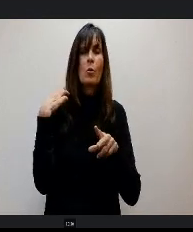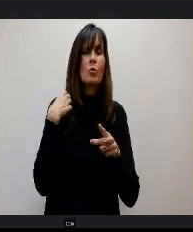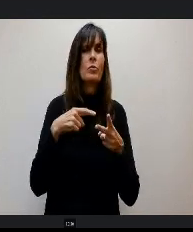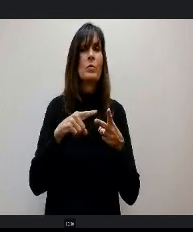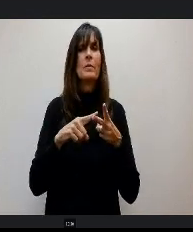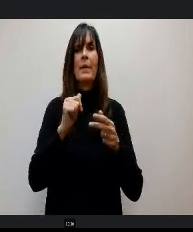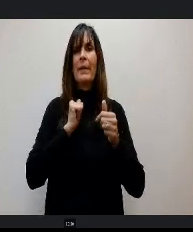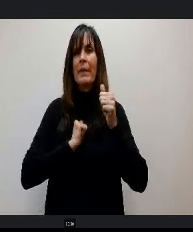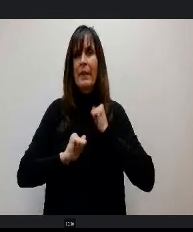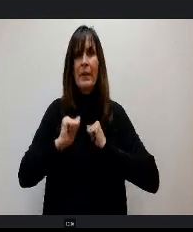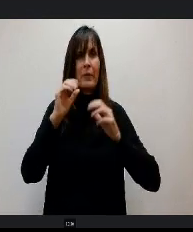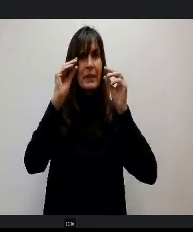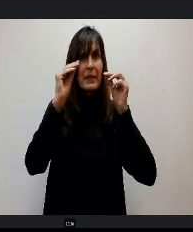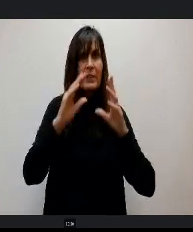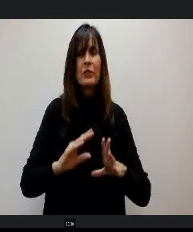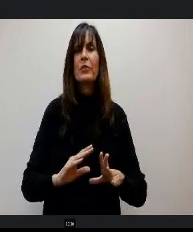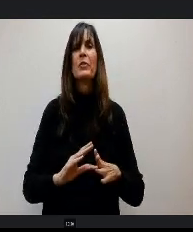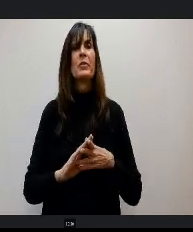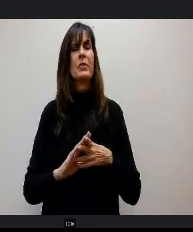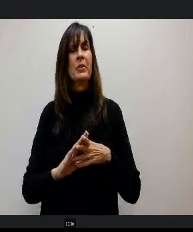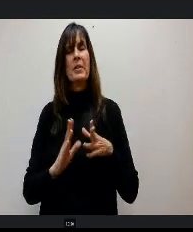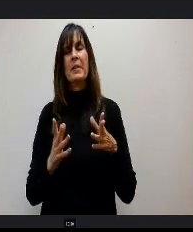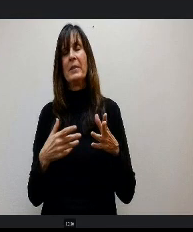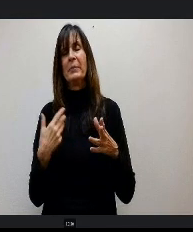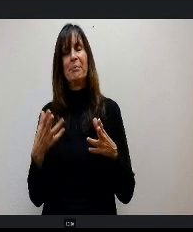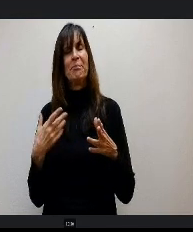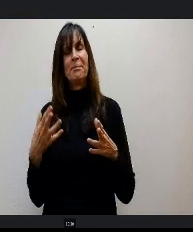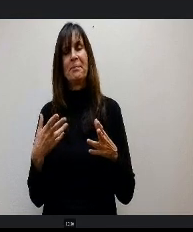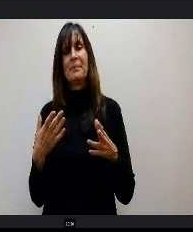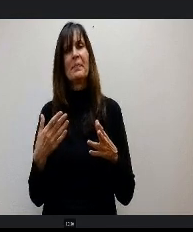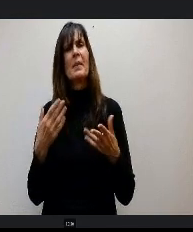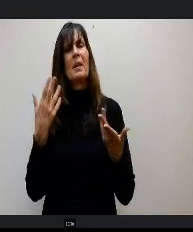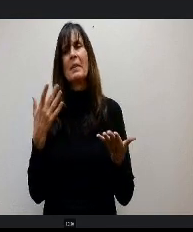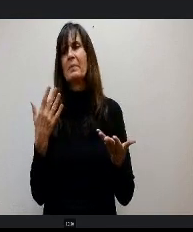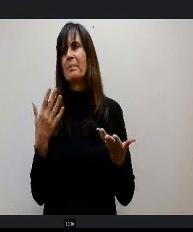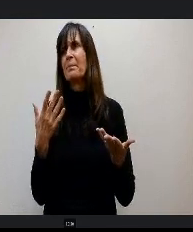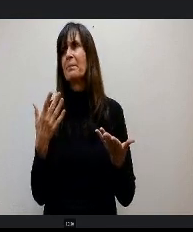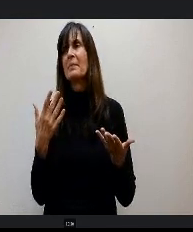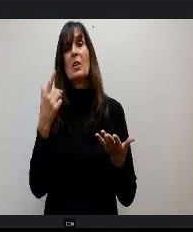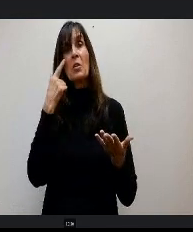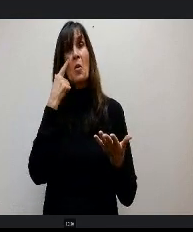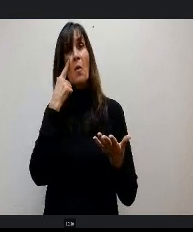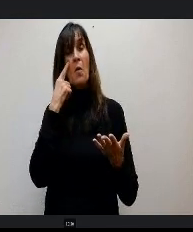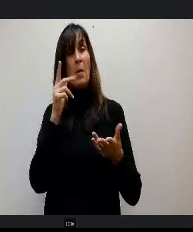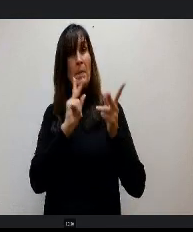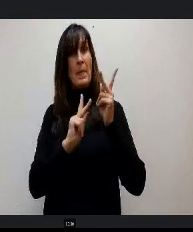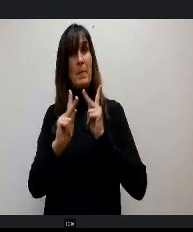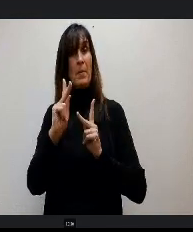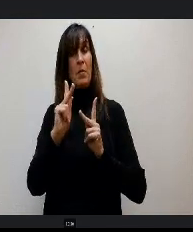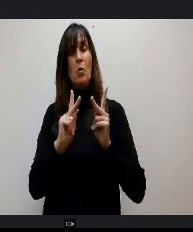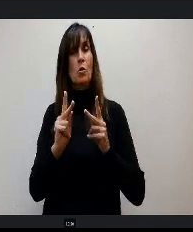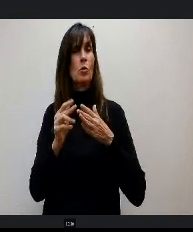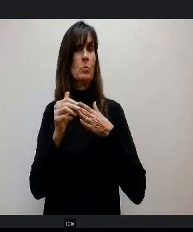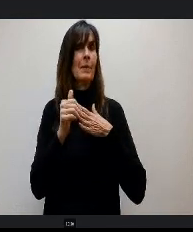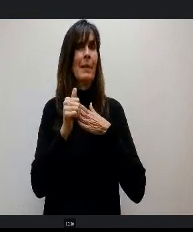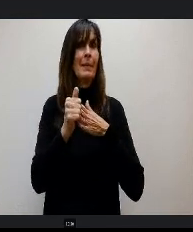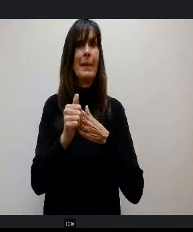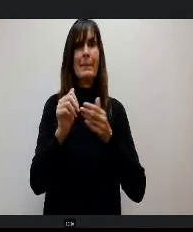r teachers, the who get for you w leading a play, leading musical events